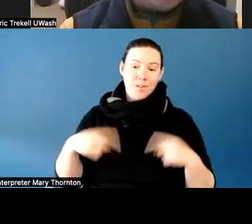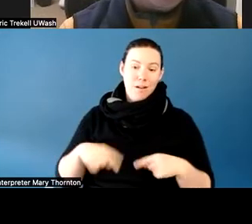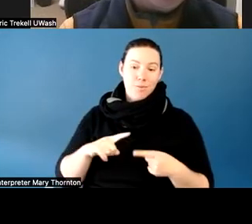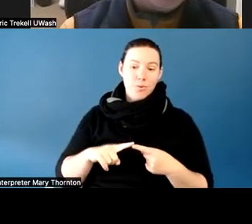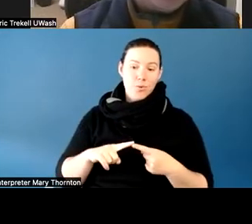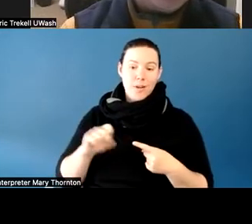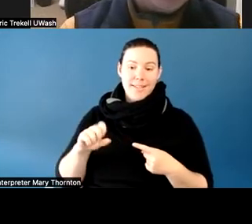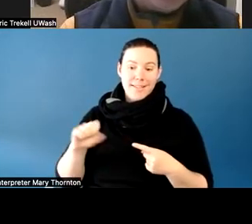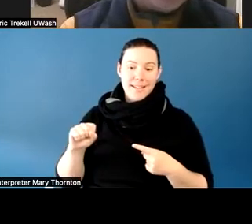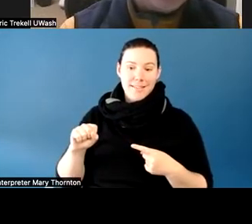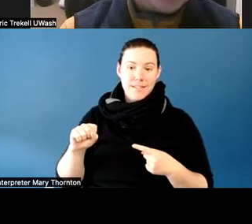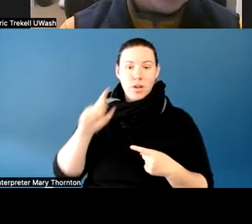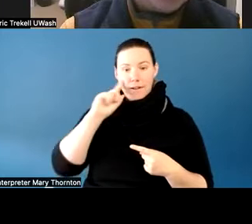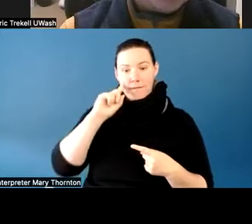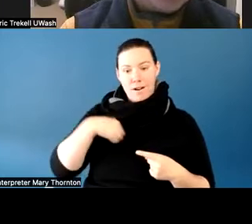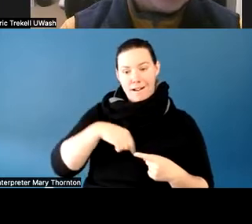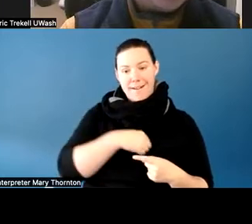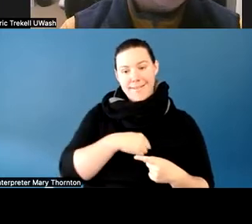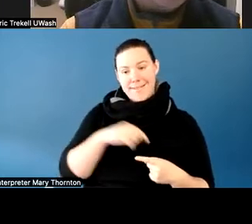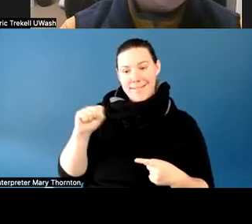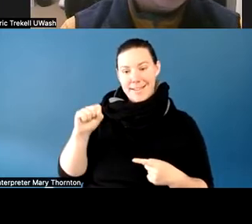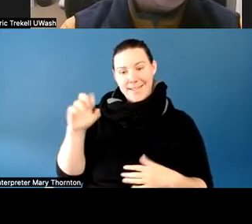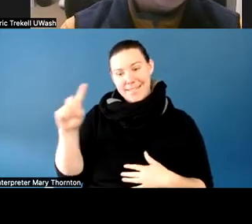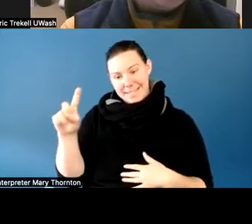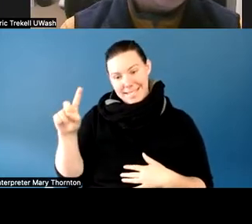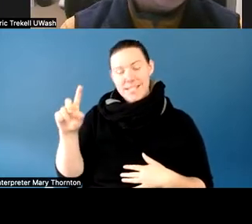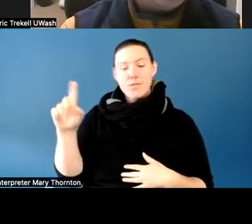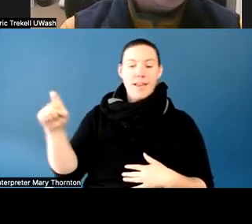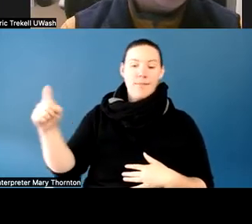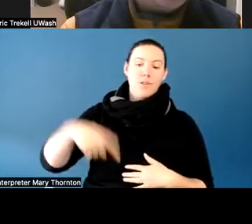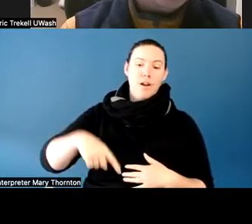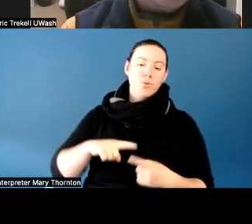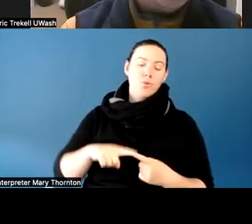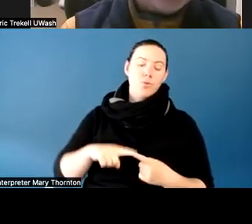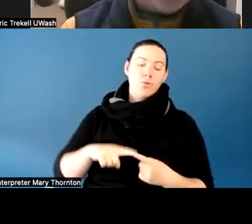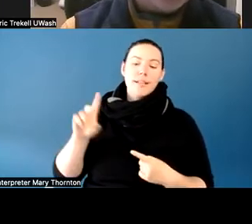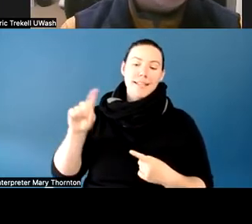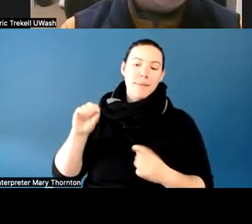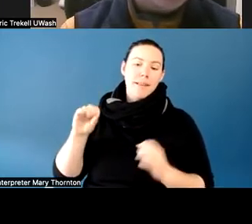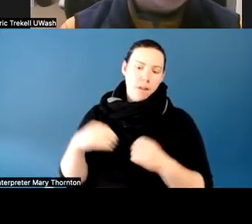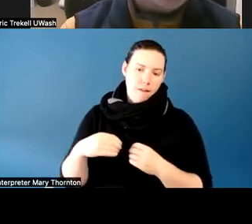so ours is SSD, but they have to come to the disability office, and ask for accommodations.